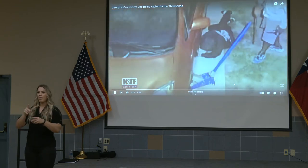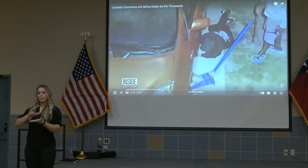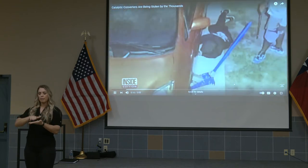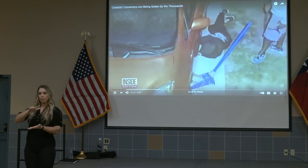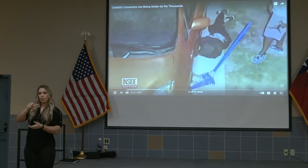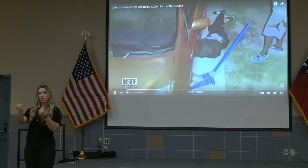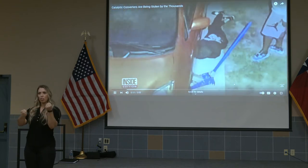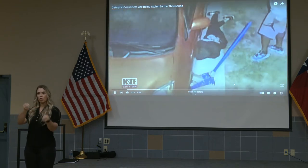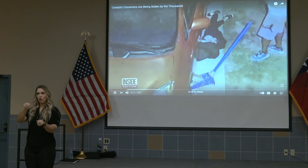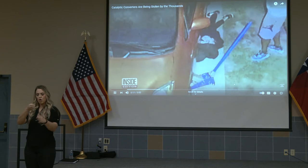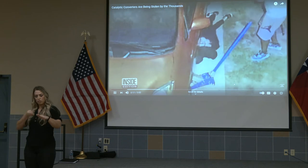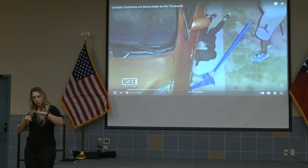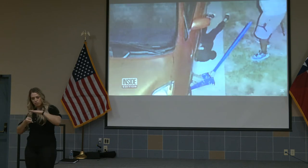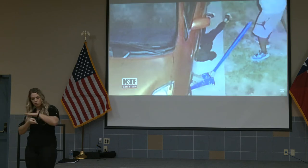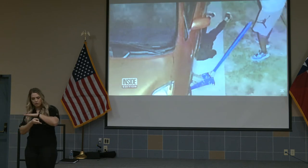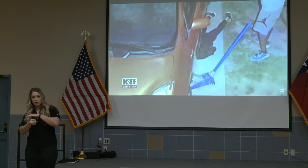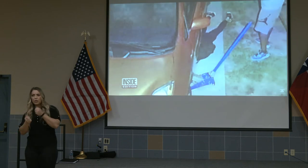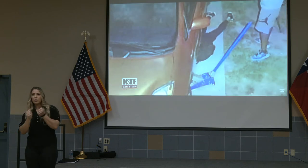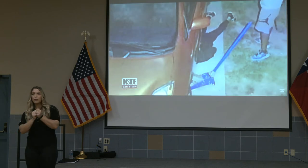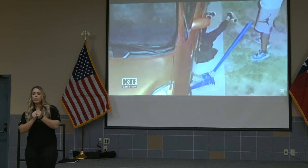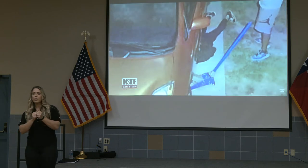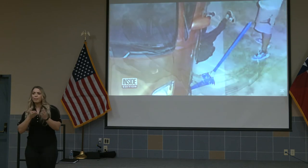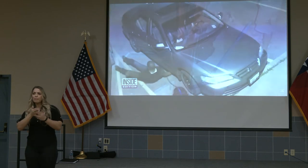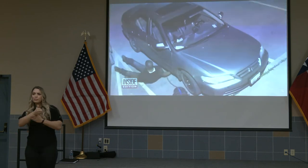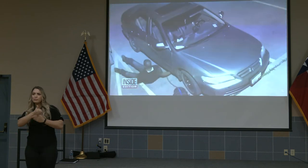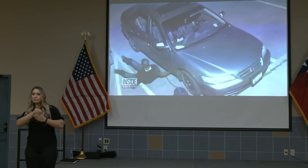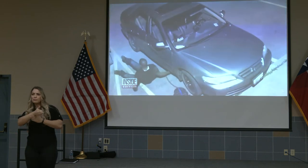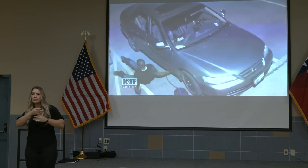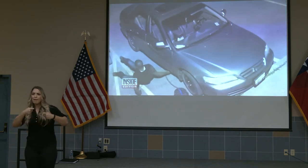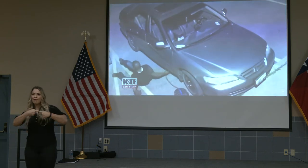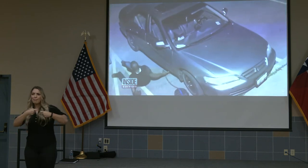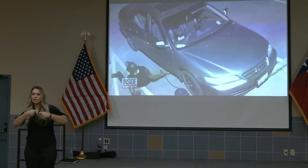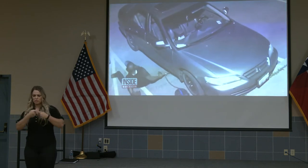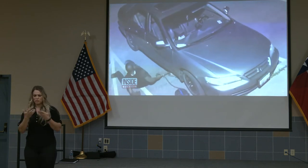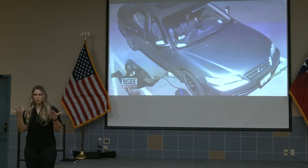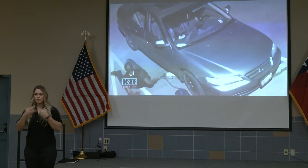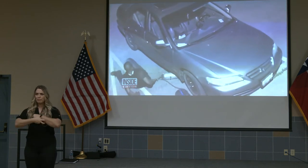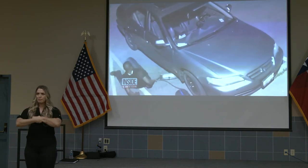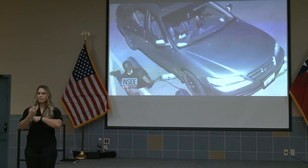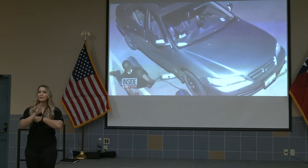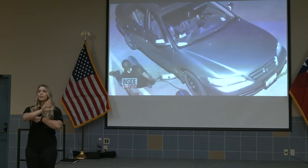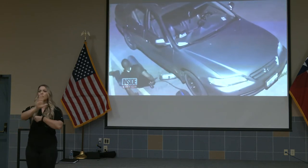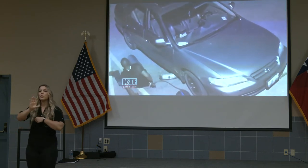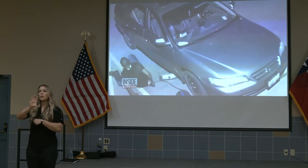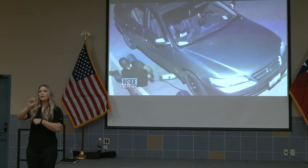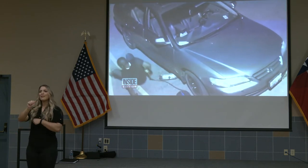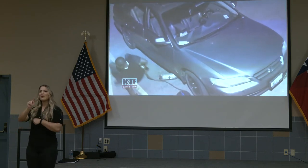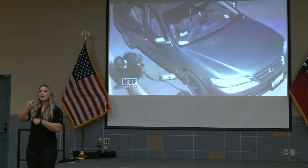sliding underneath with electric saws. What are they after? Your catalytic converter.